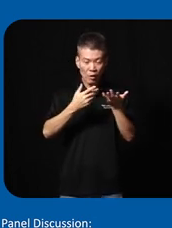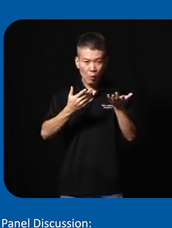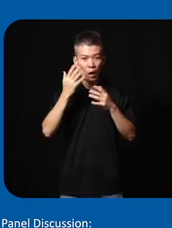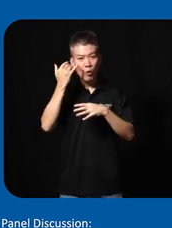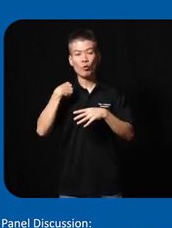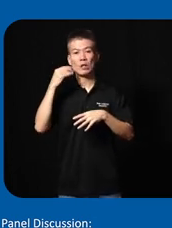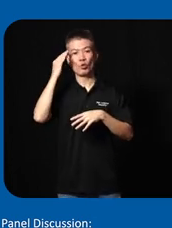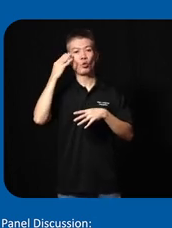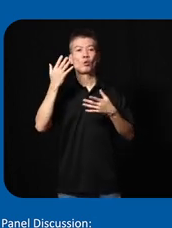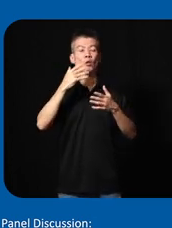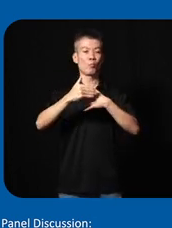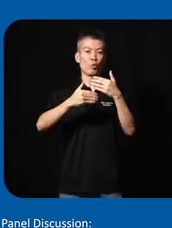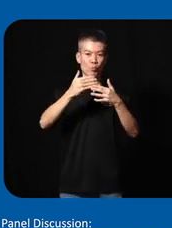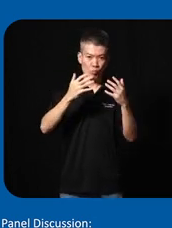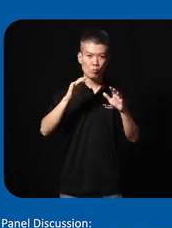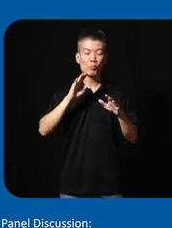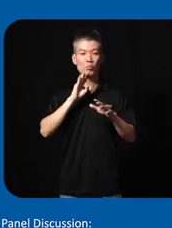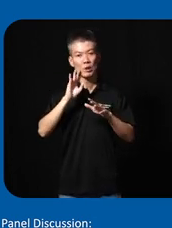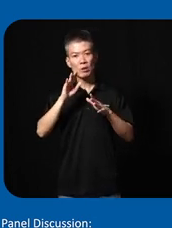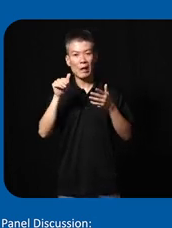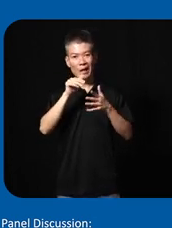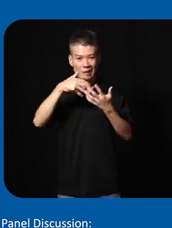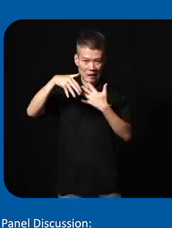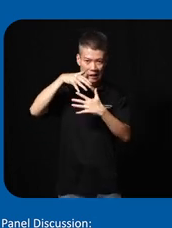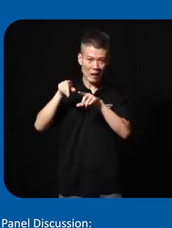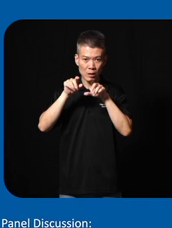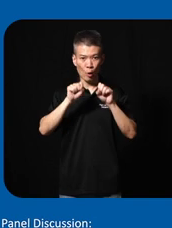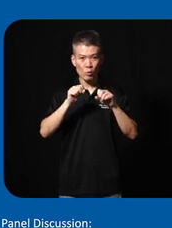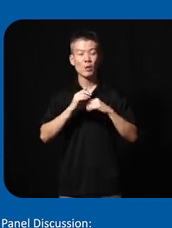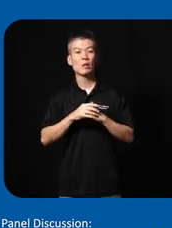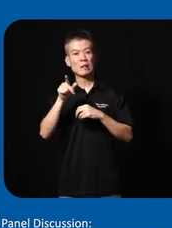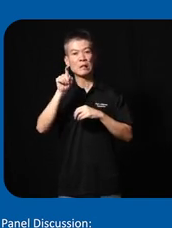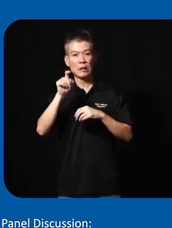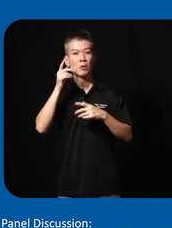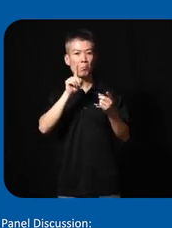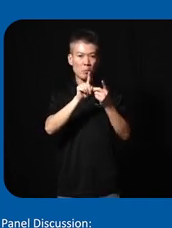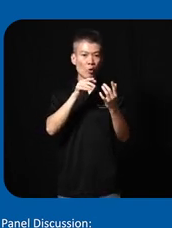we knew that the process had to be as interactive as possible they needed to meet often they needed